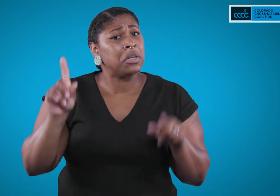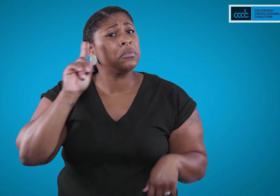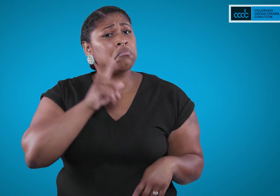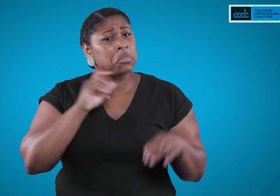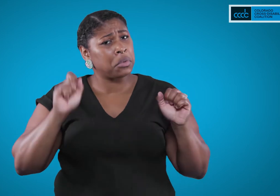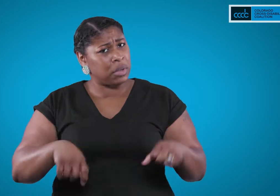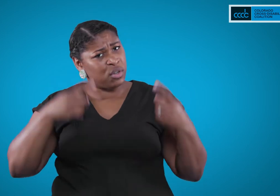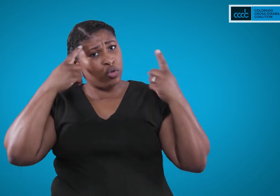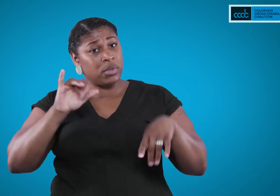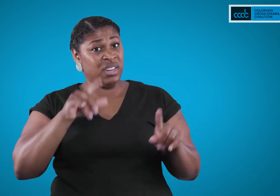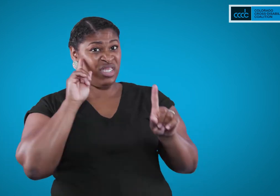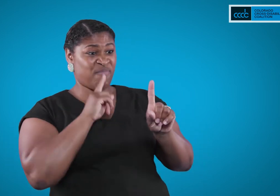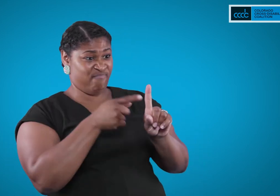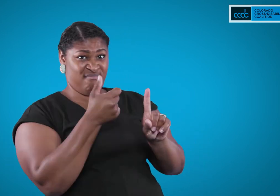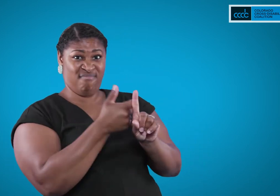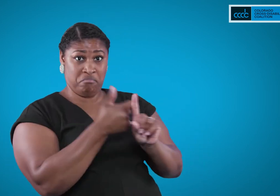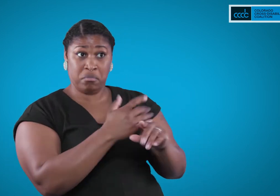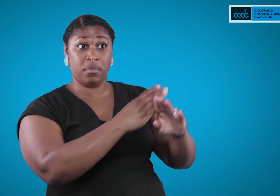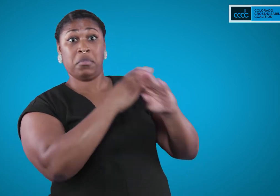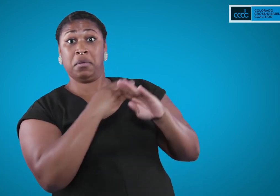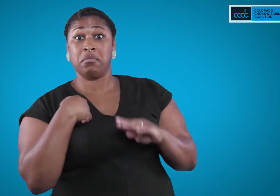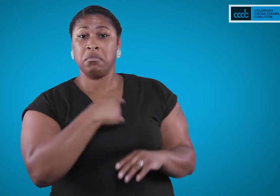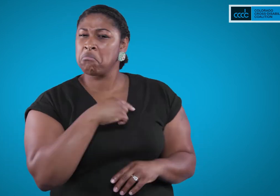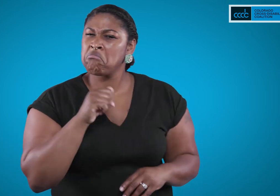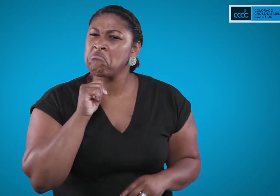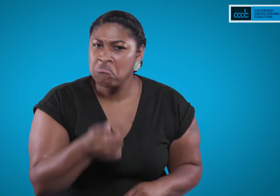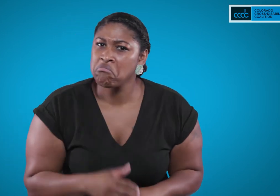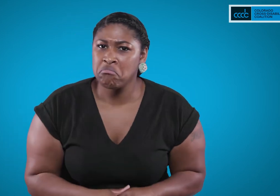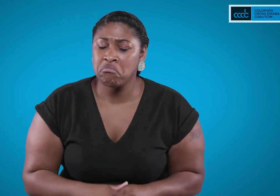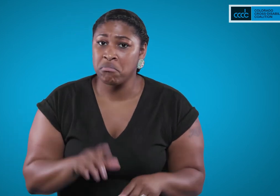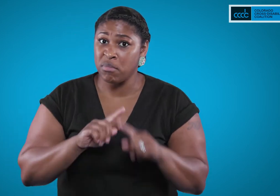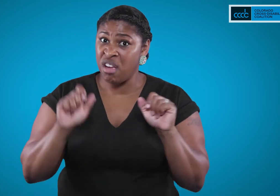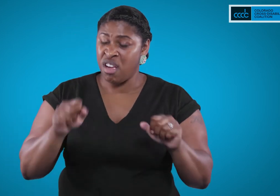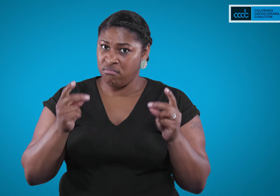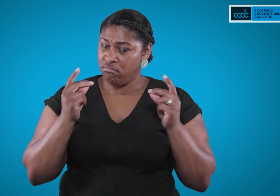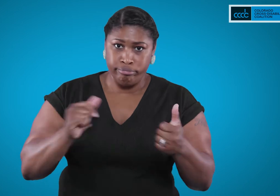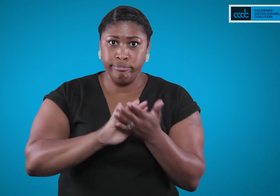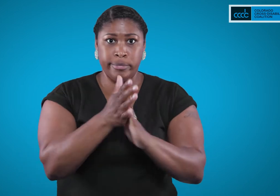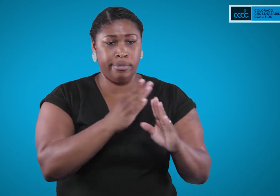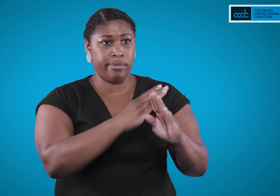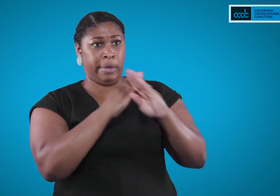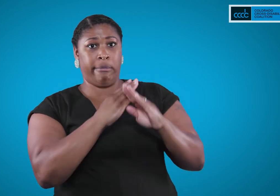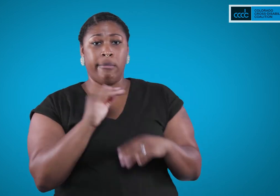However, many deaf people can agree that deafness is not a barrier but it quickly becomes one